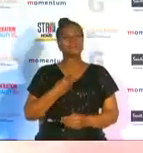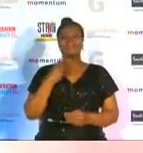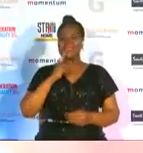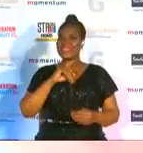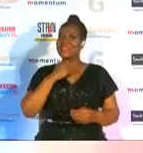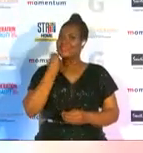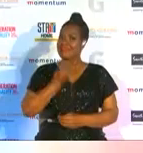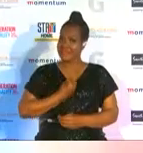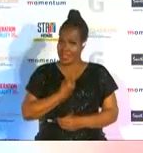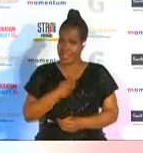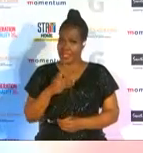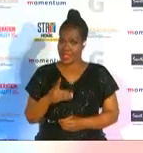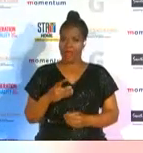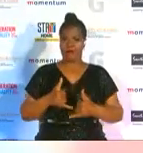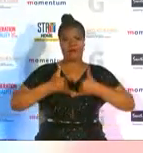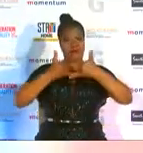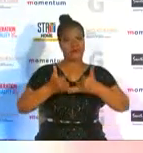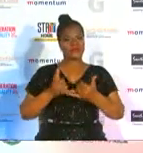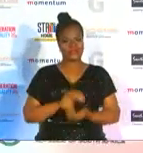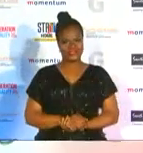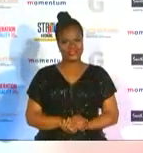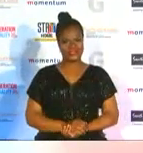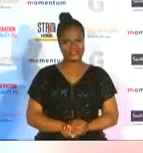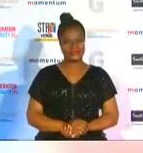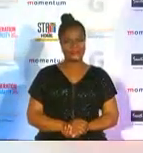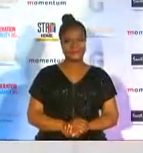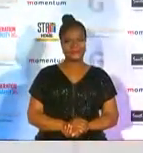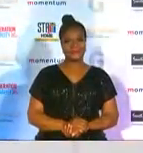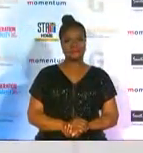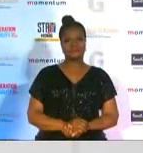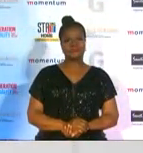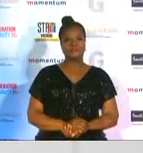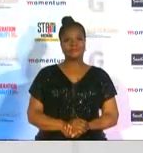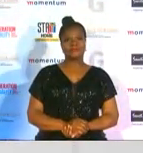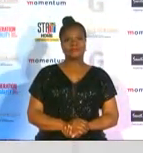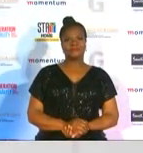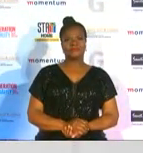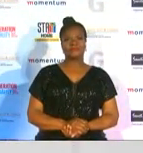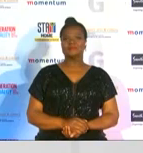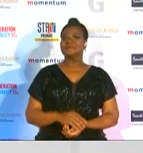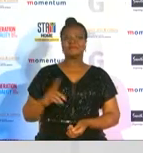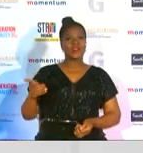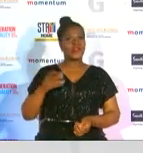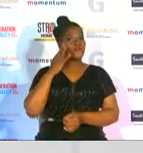and a big congratulations to her thank you she definitely has a bright future ahead of her